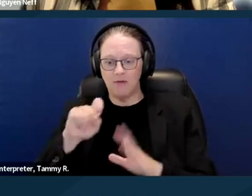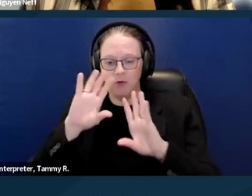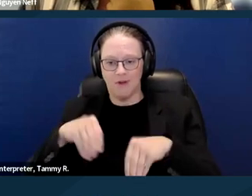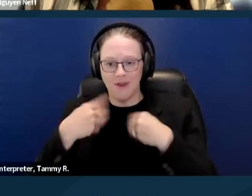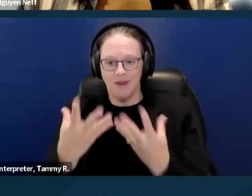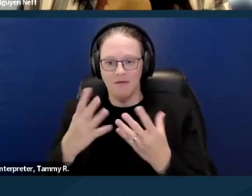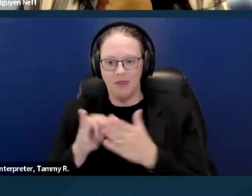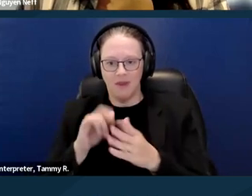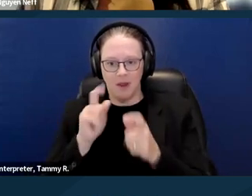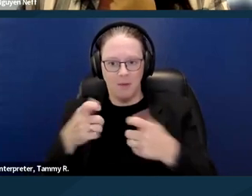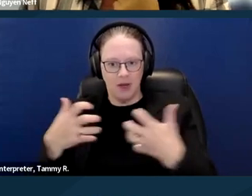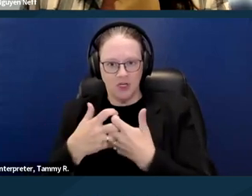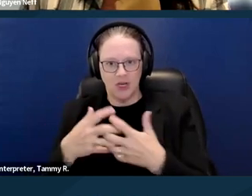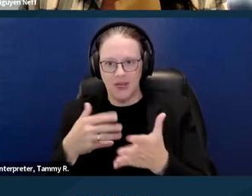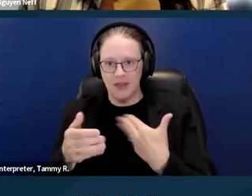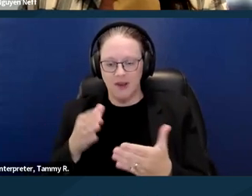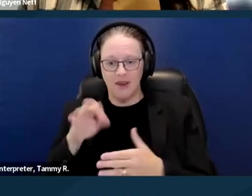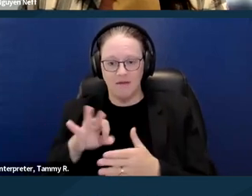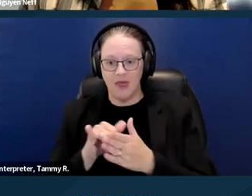even if a accommodation is not requested.